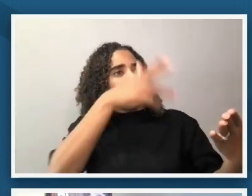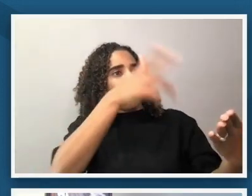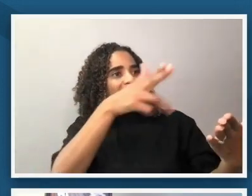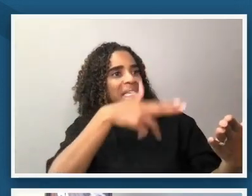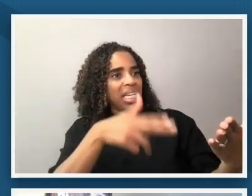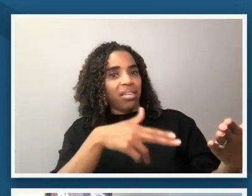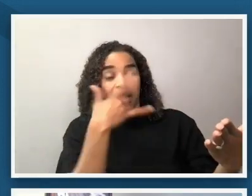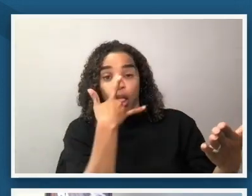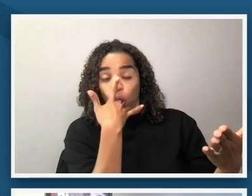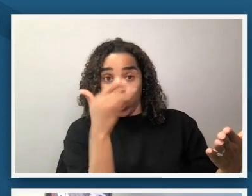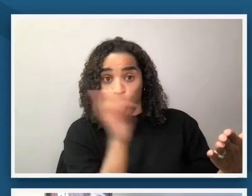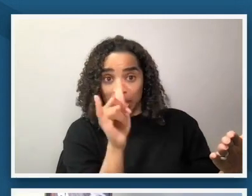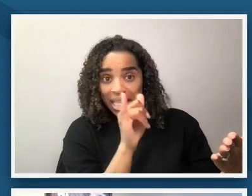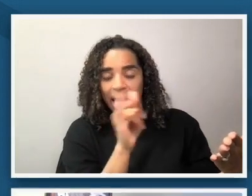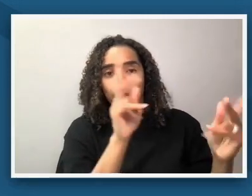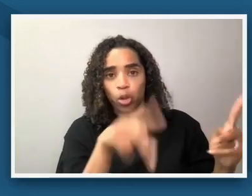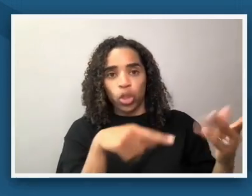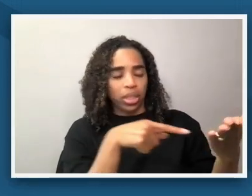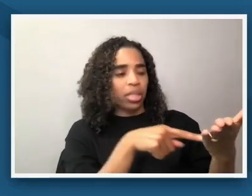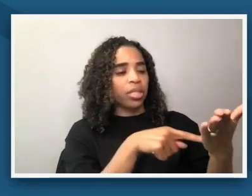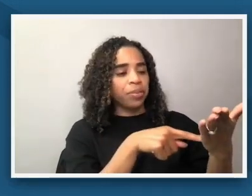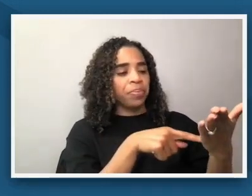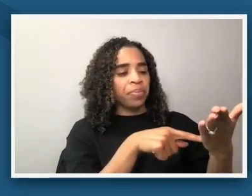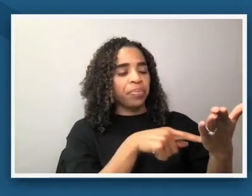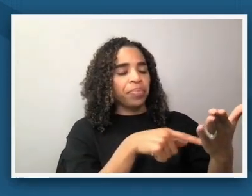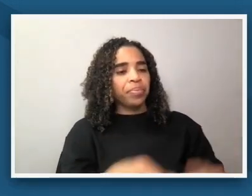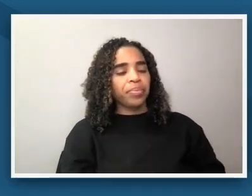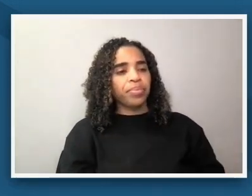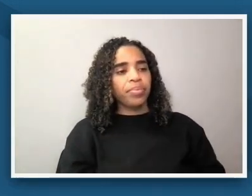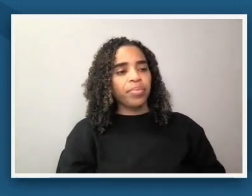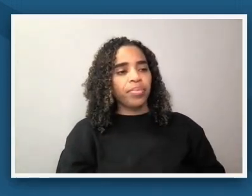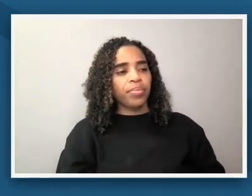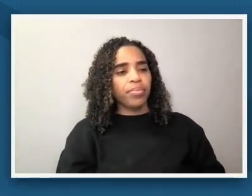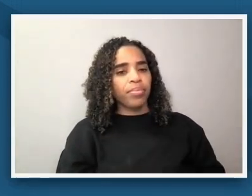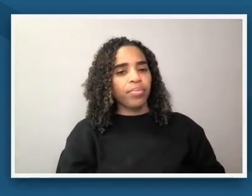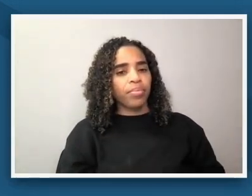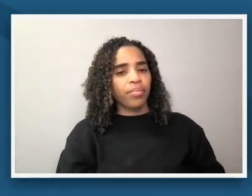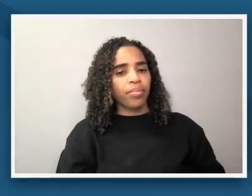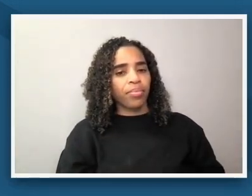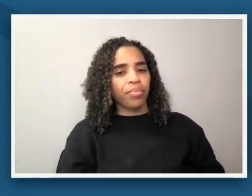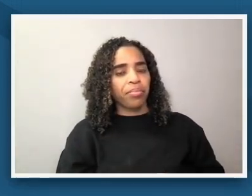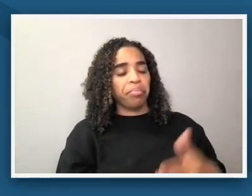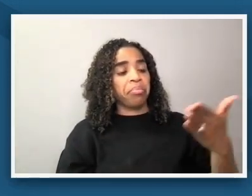of an individual